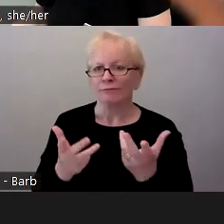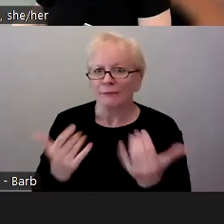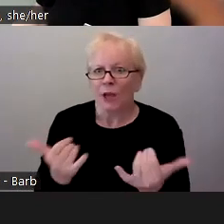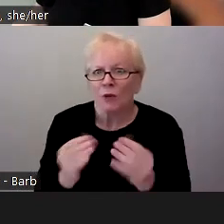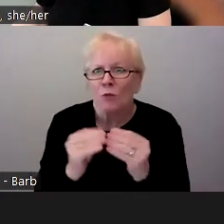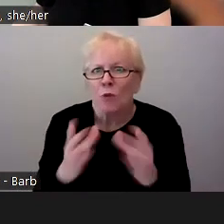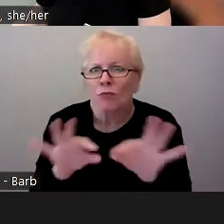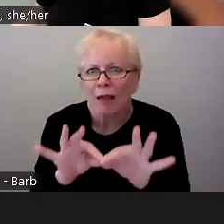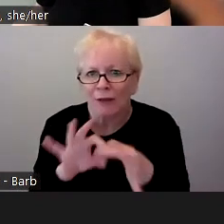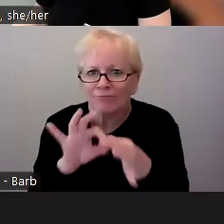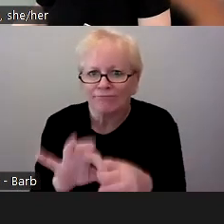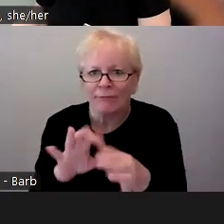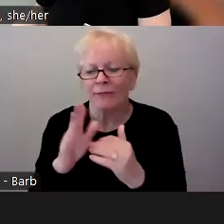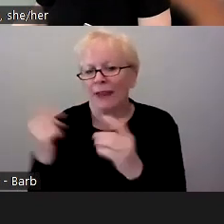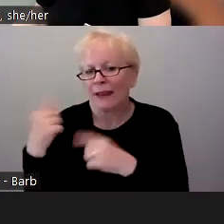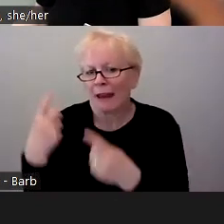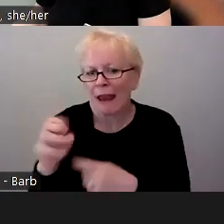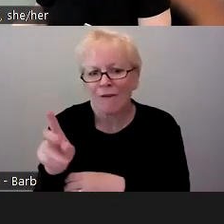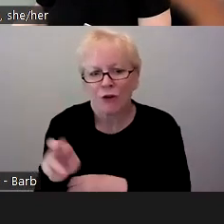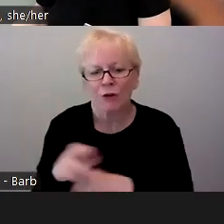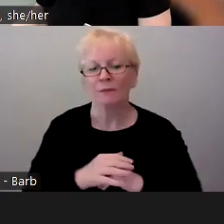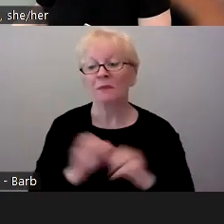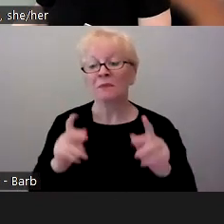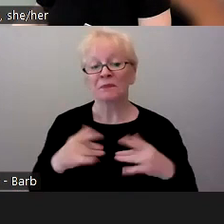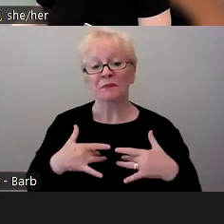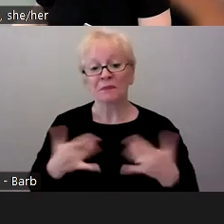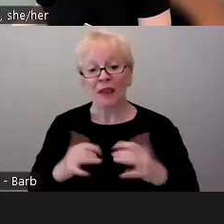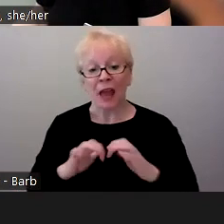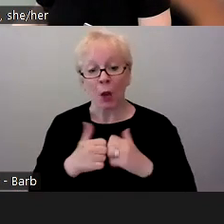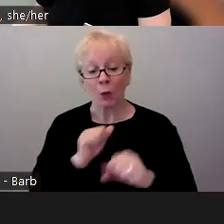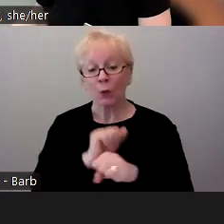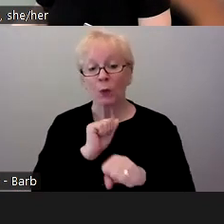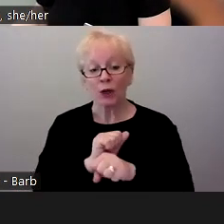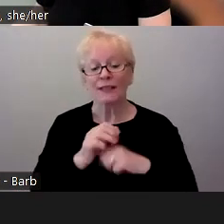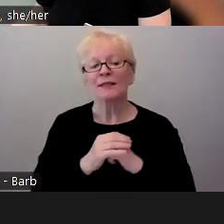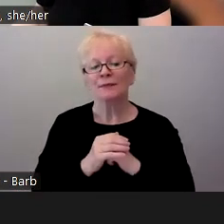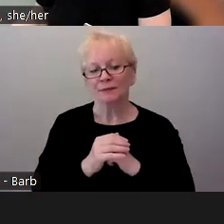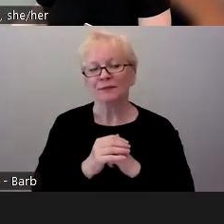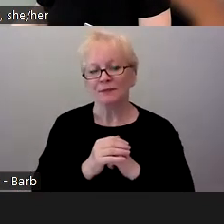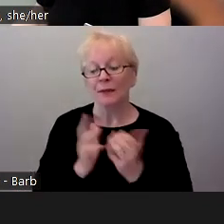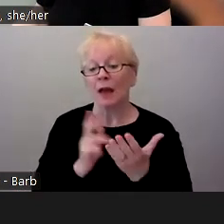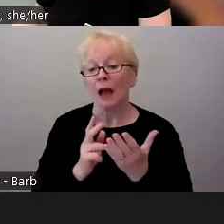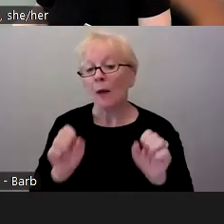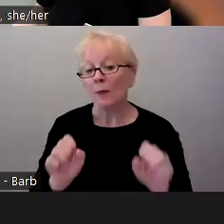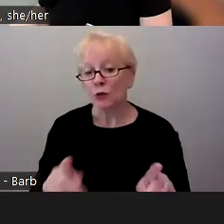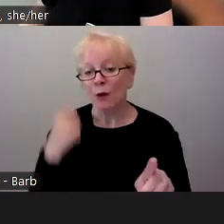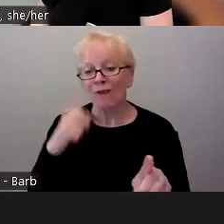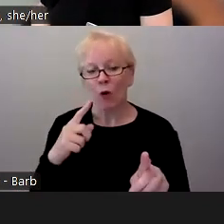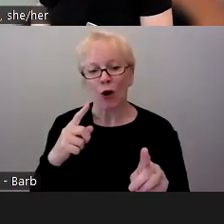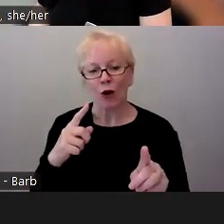So how it works, really, it is an opportunity for individuals within our community to be